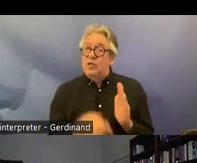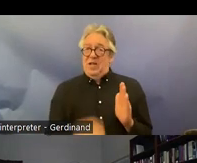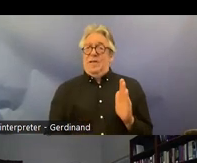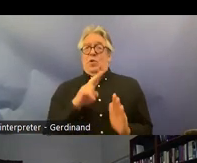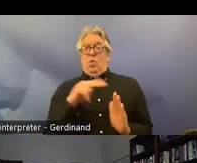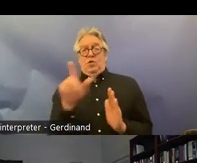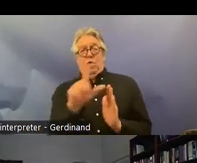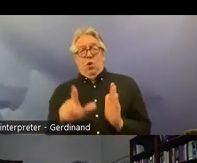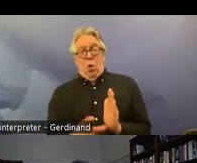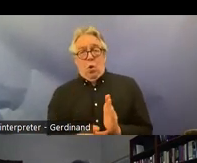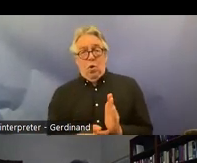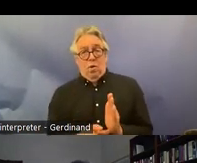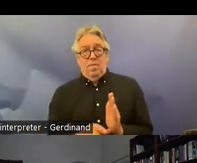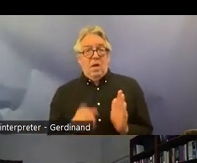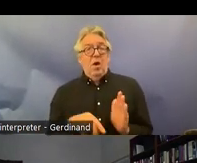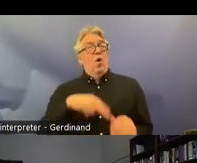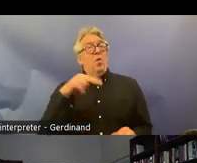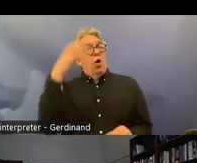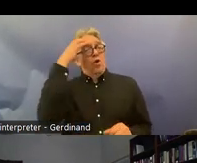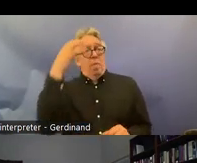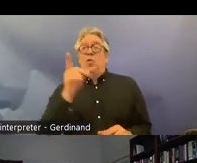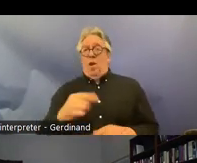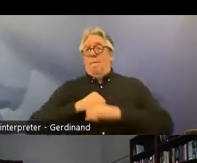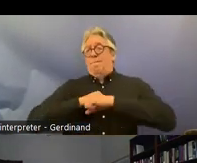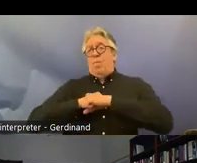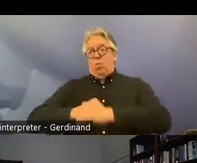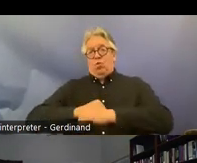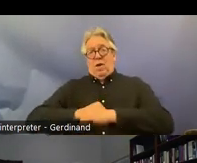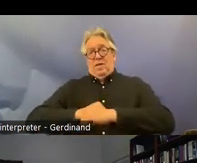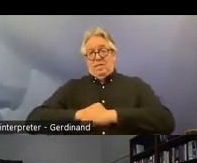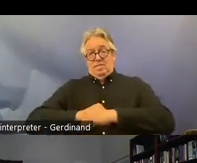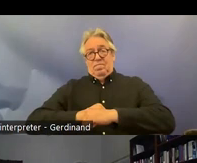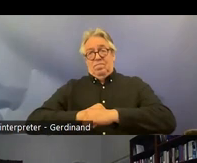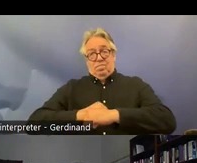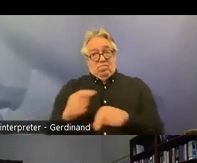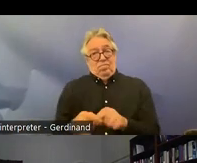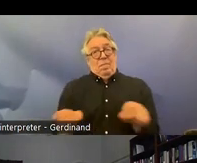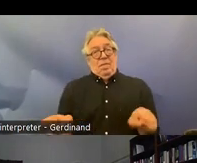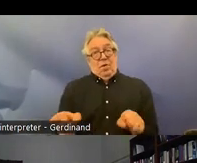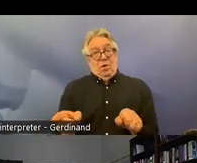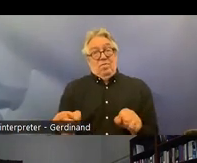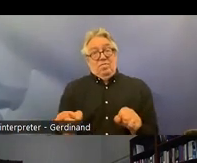the nor Norwegian government to those affected by this convention